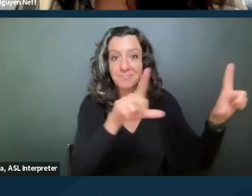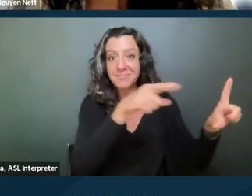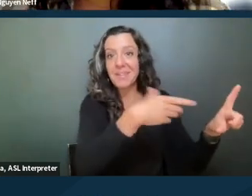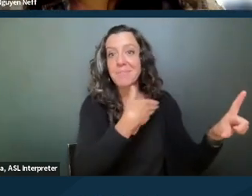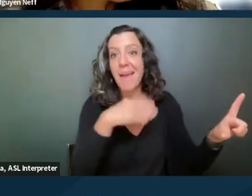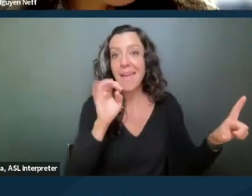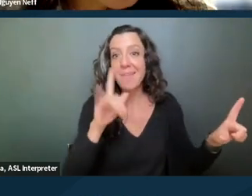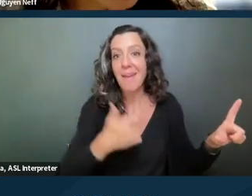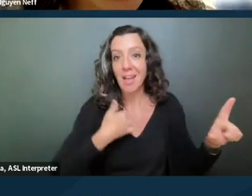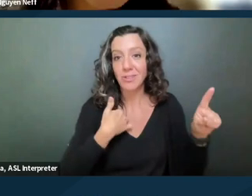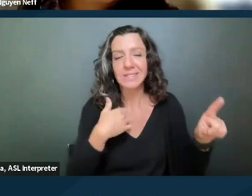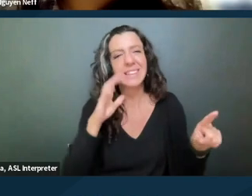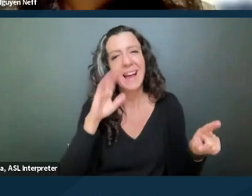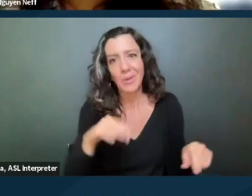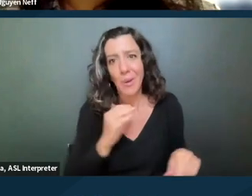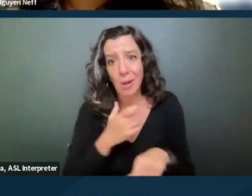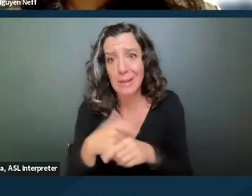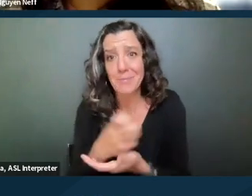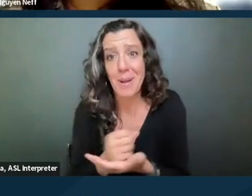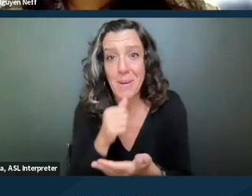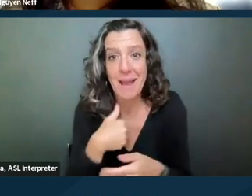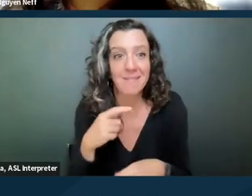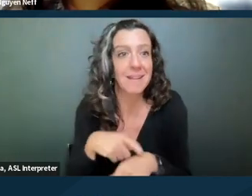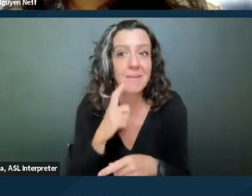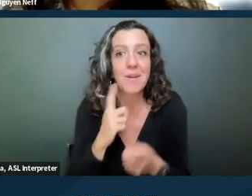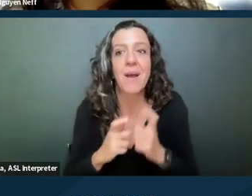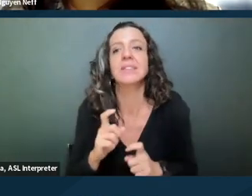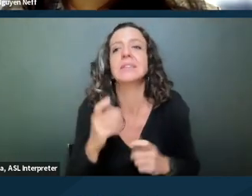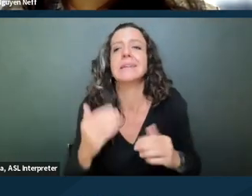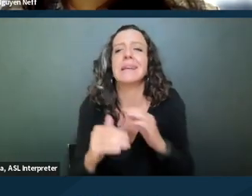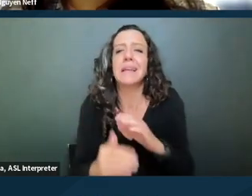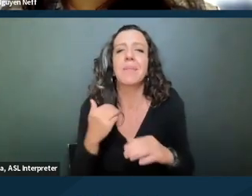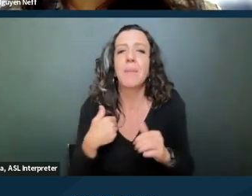So I know we don't have much time for questions, so feel free to email me with questions.